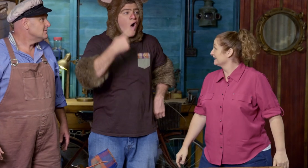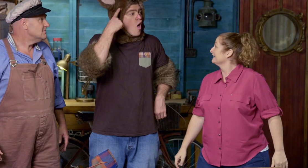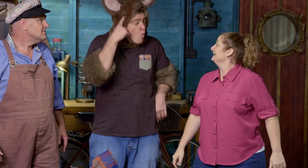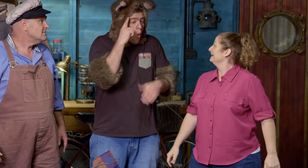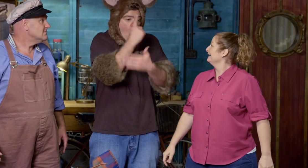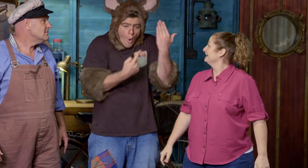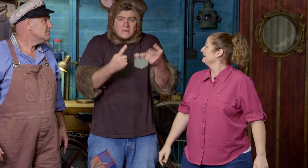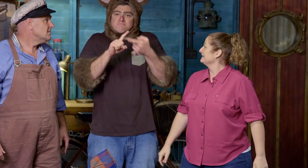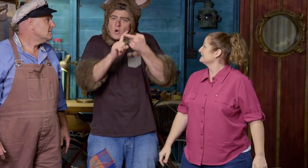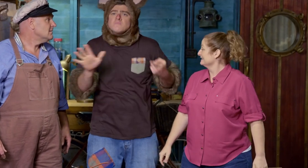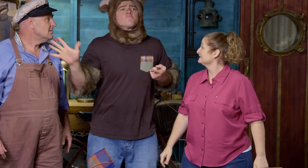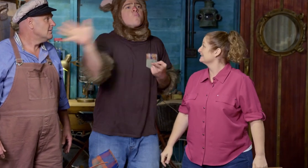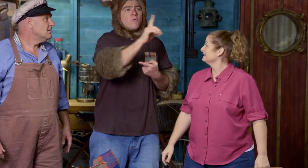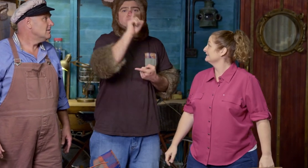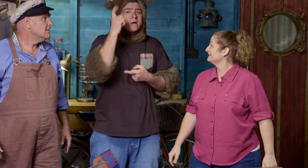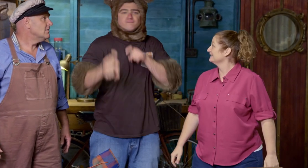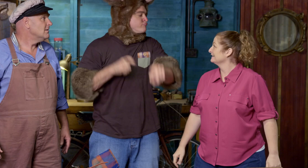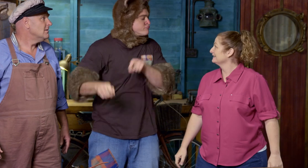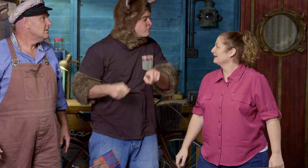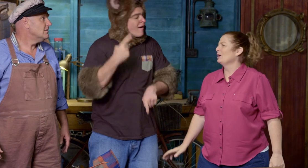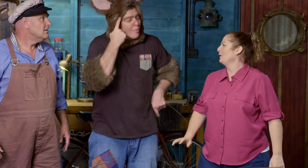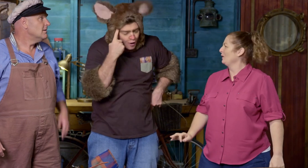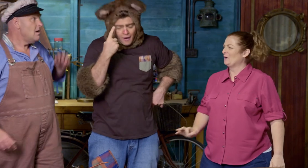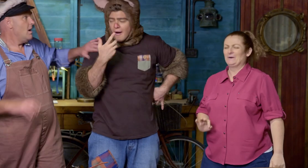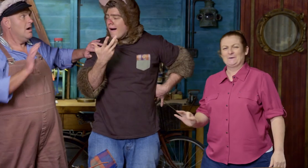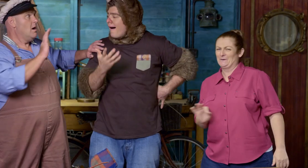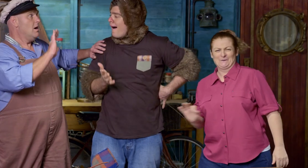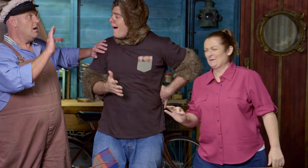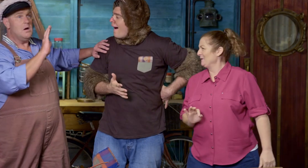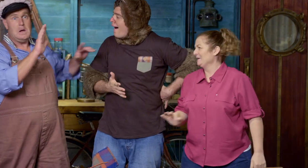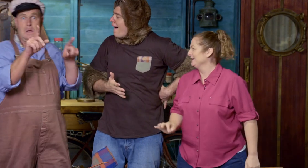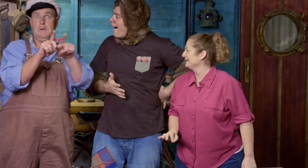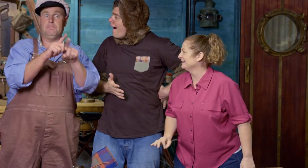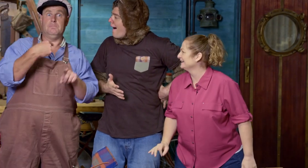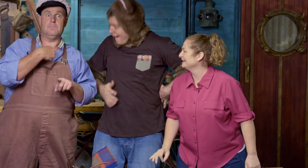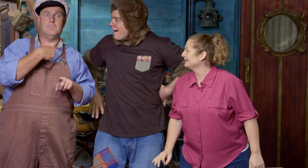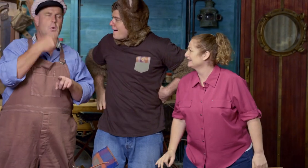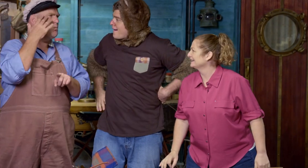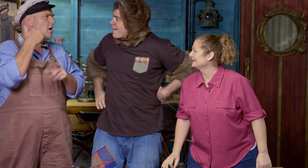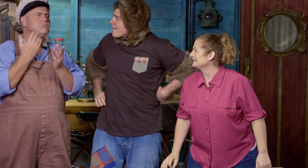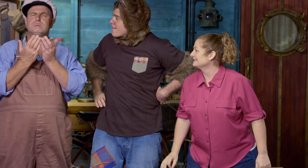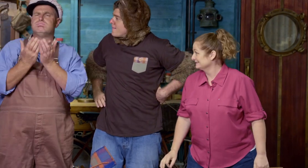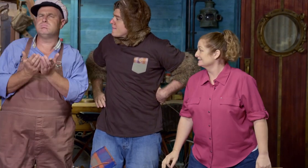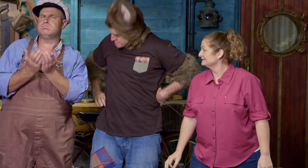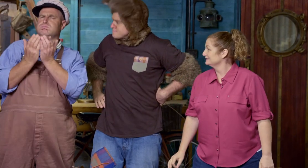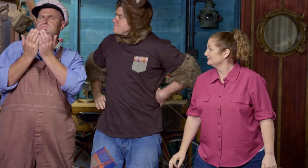Oh, I thought it was just possums that couldn't ride bikes. Oh, when I'm at sea for months on end